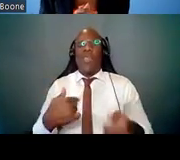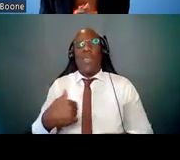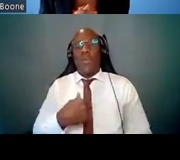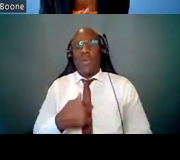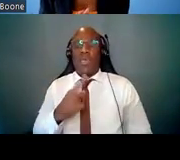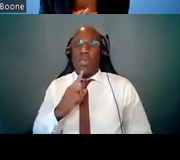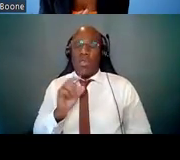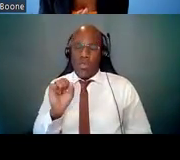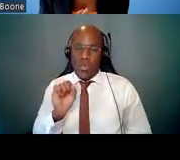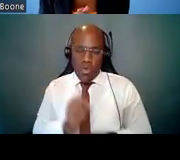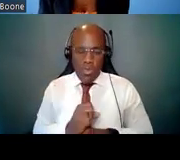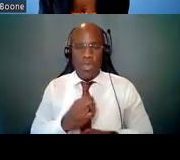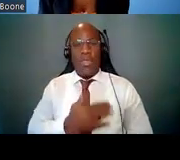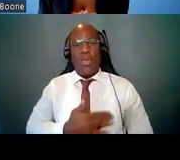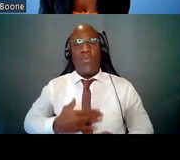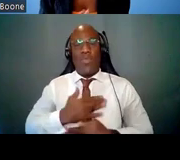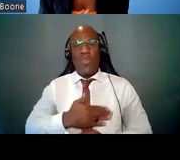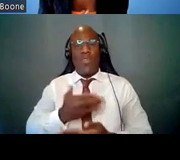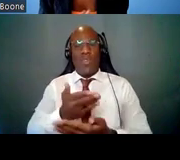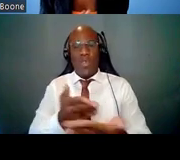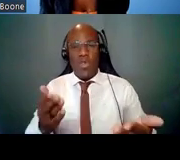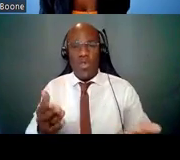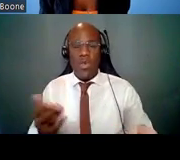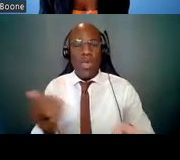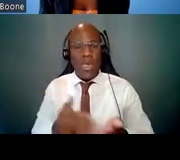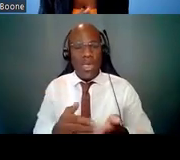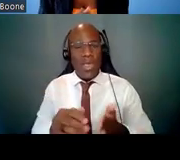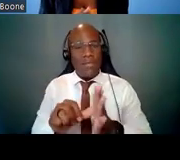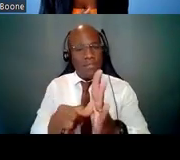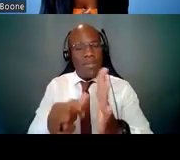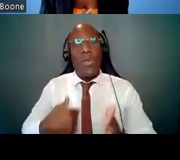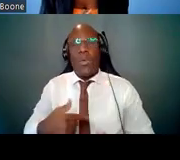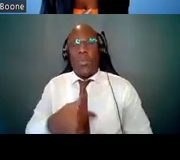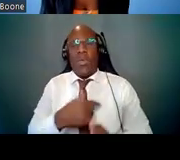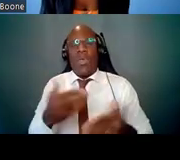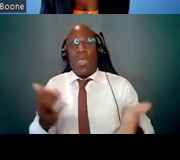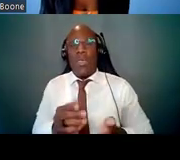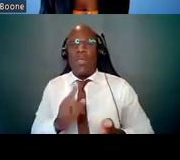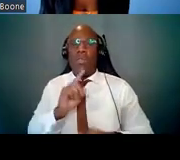As I said, we are sincerely here to help you. If you have questions, please reach out.